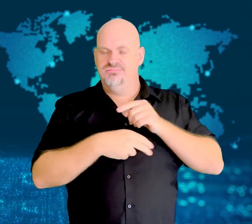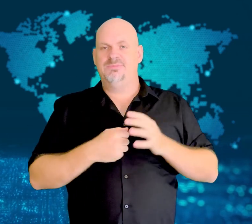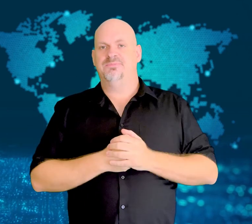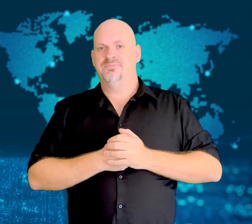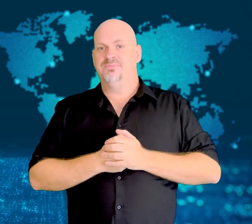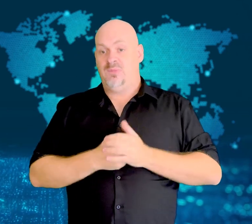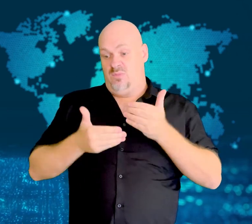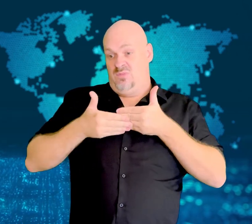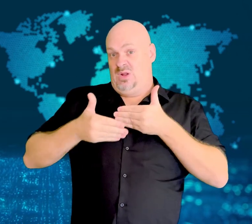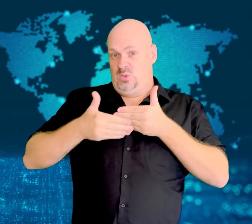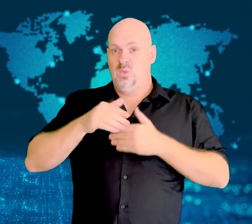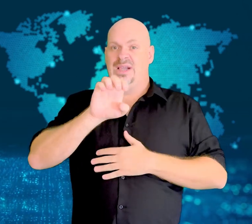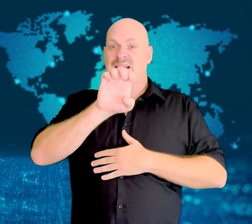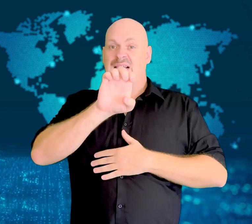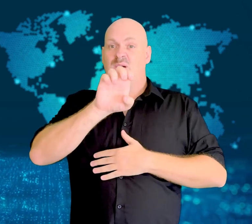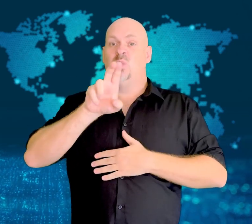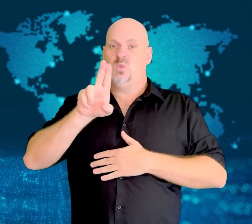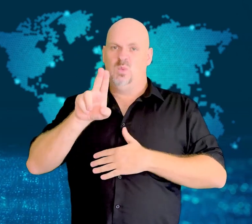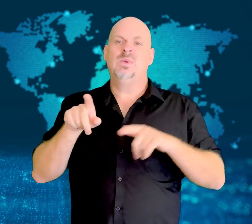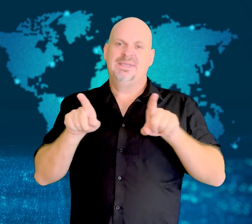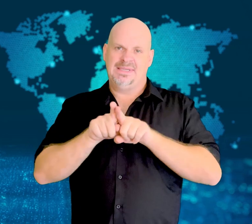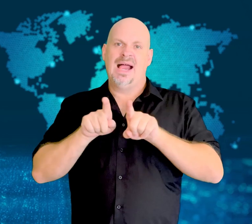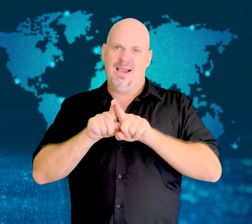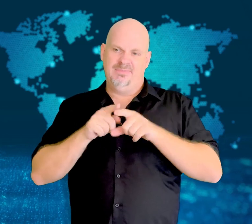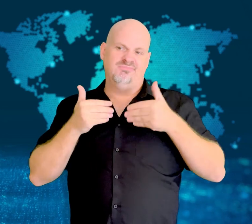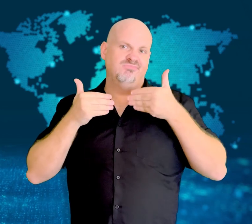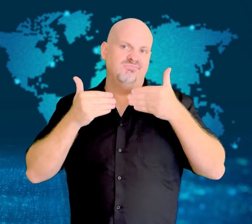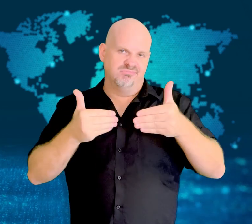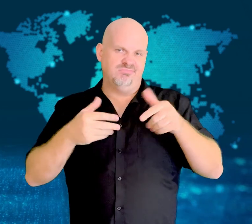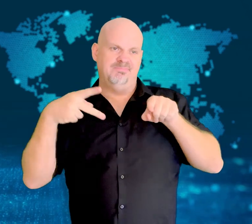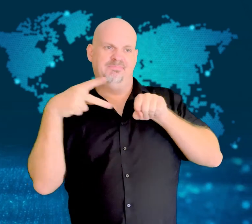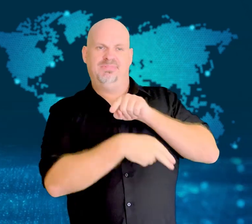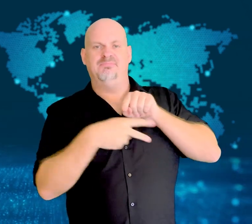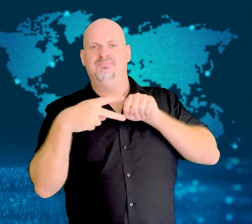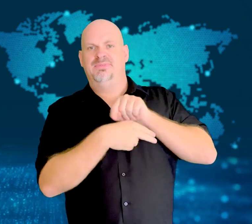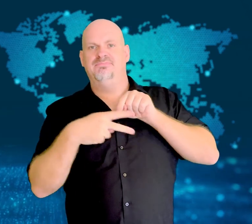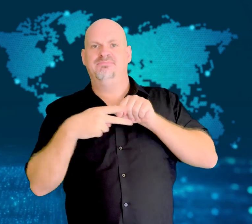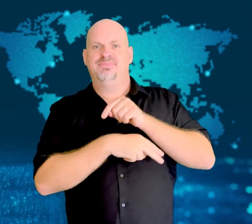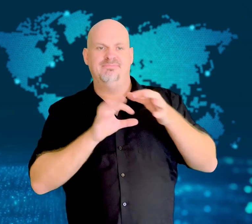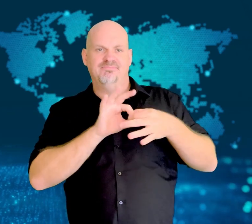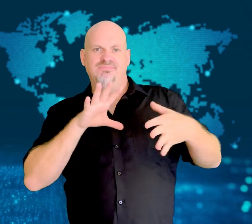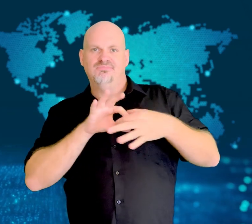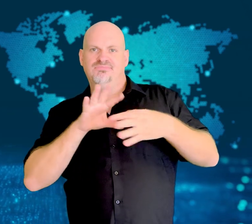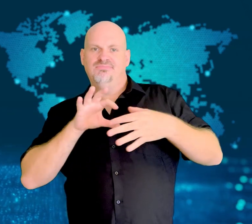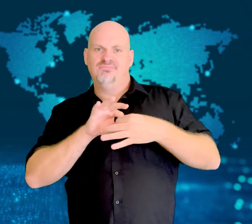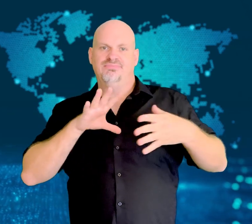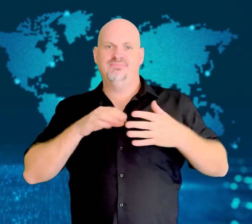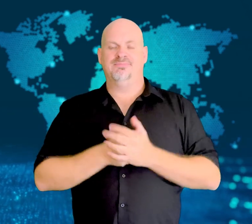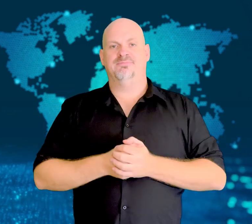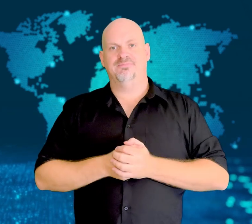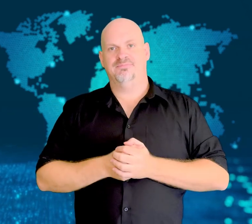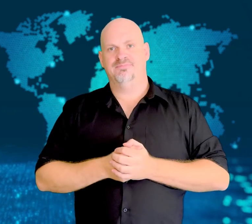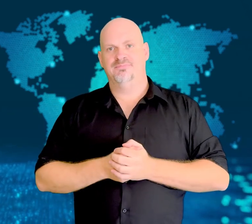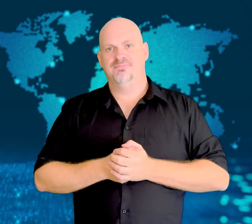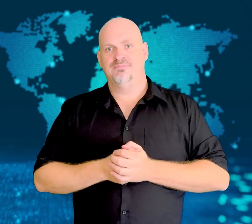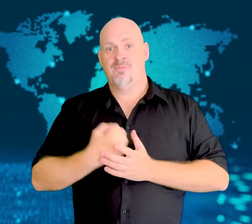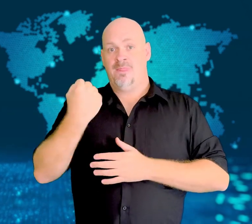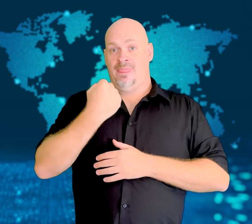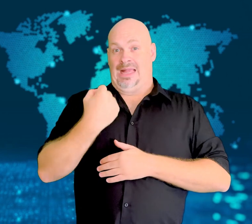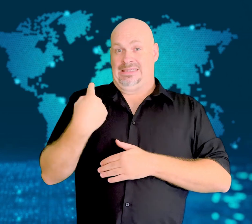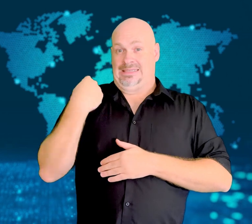Similar sanctions will soon be put in place by the EU.